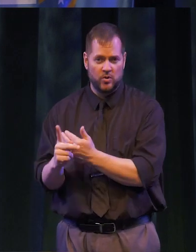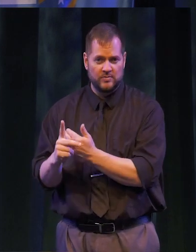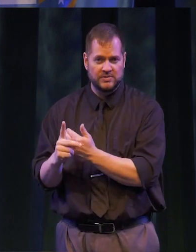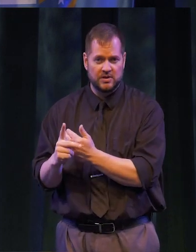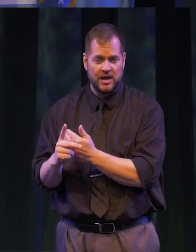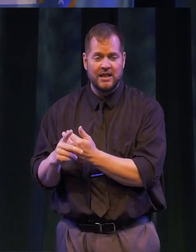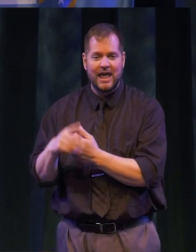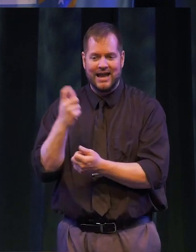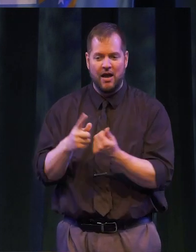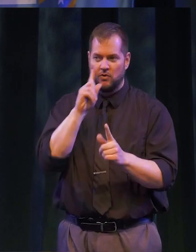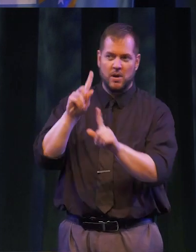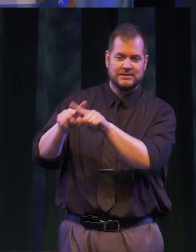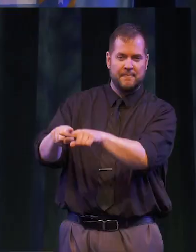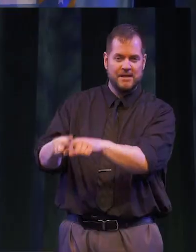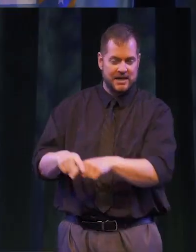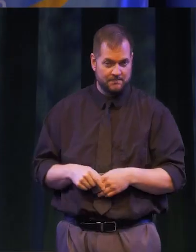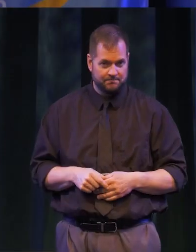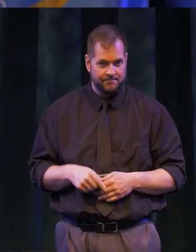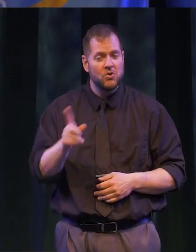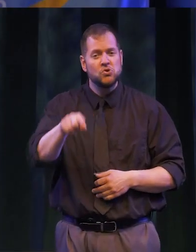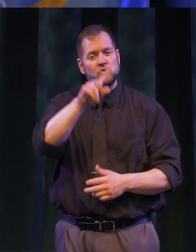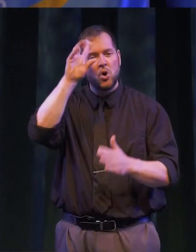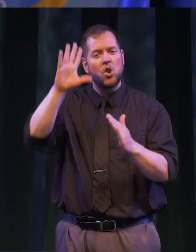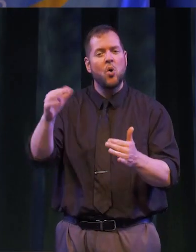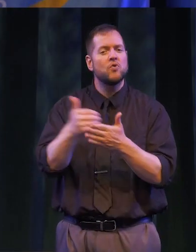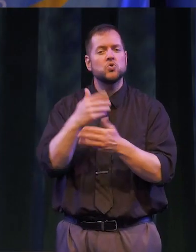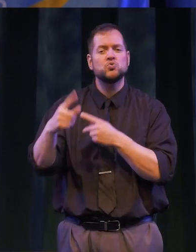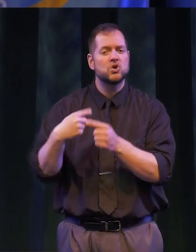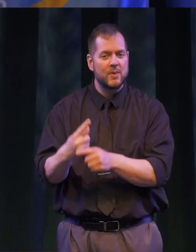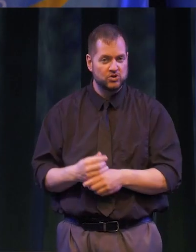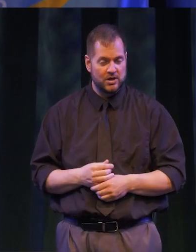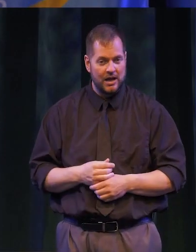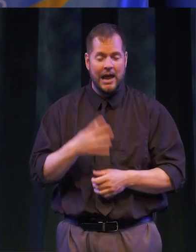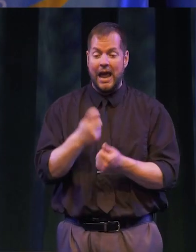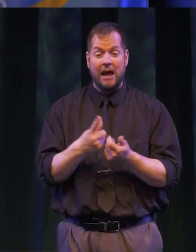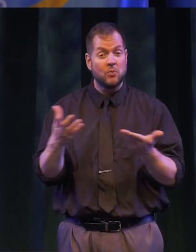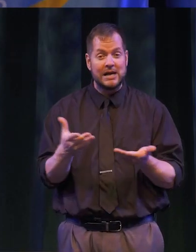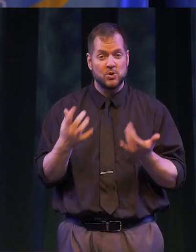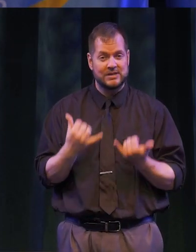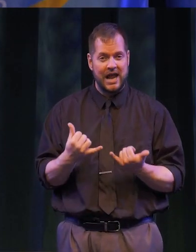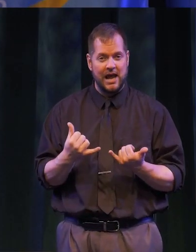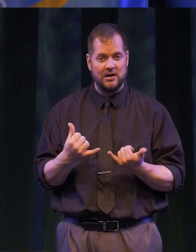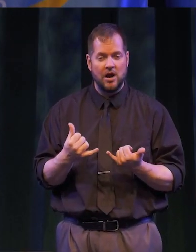WE ARE COUNTING ON. YOU ARE THE HOPE OF A NEW GENERATION. ALL OF US HERE TODAY ARE COUNTING